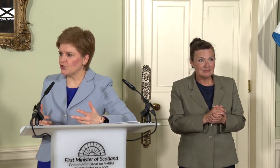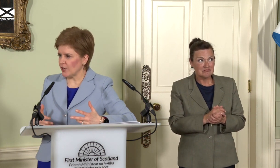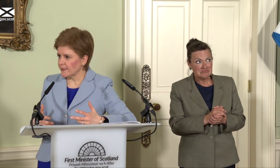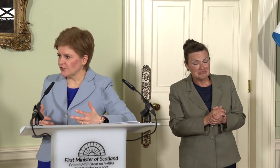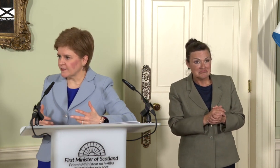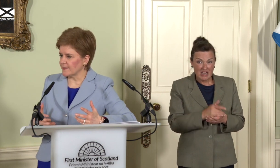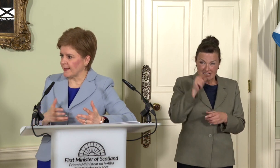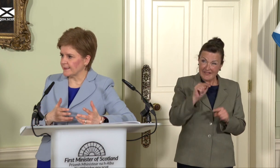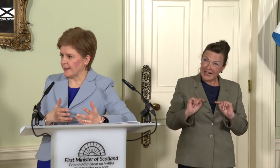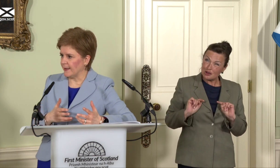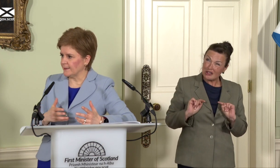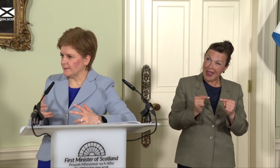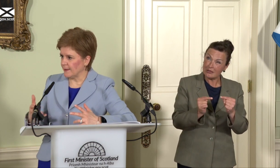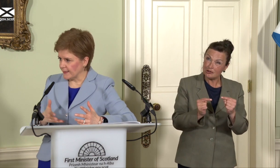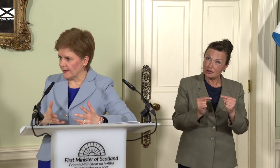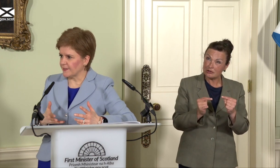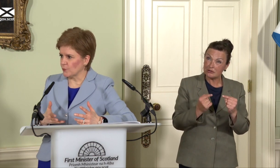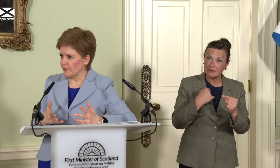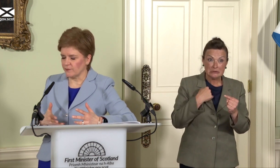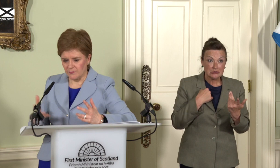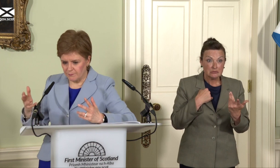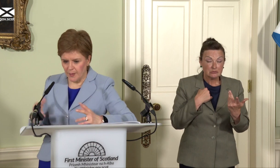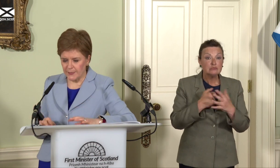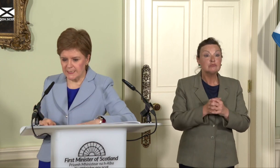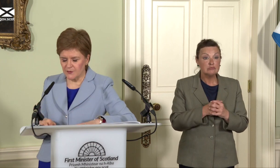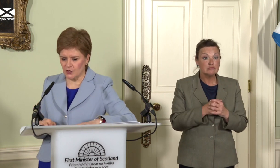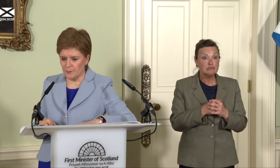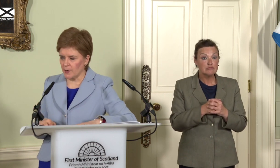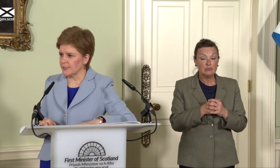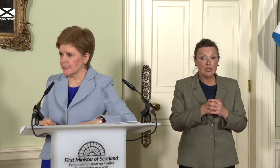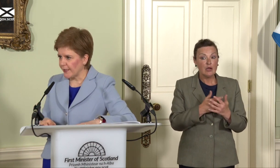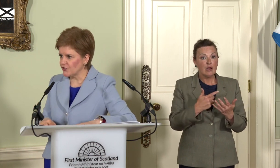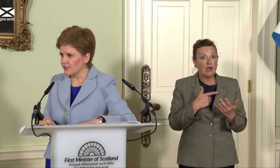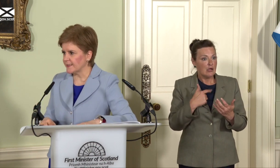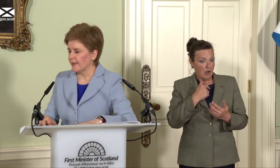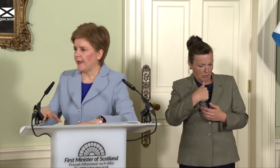challenges? Does that… and I set those out. The ability of the Scottish Parliament to legislate